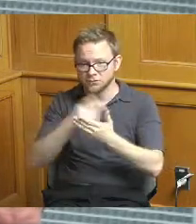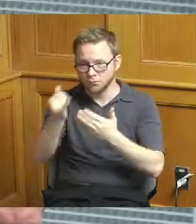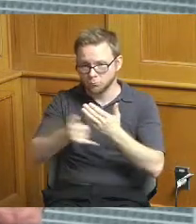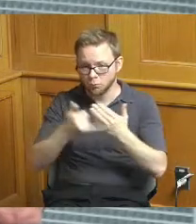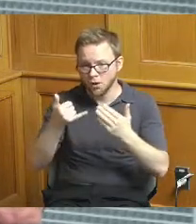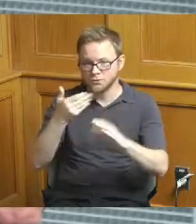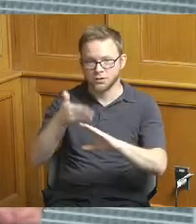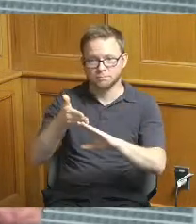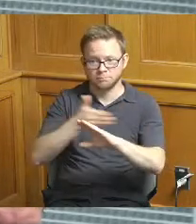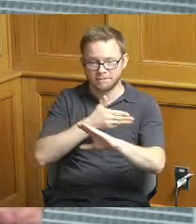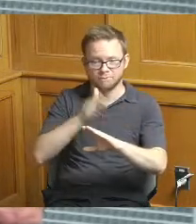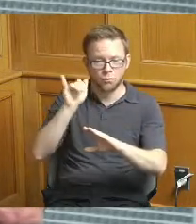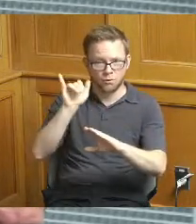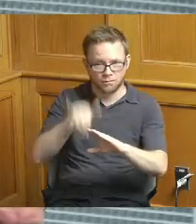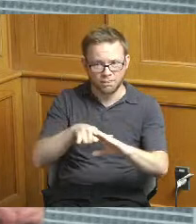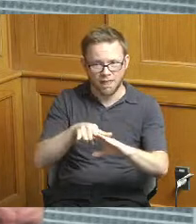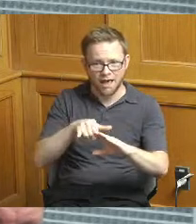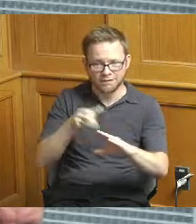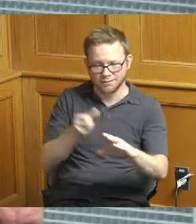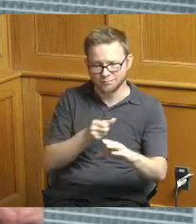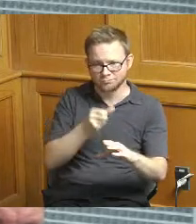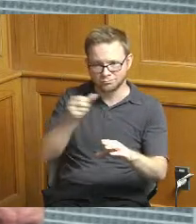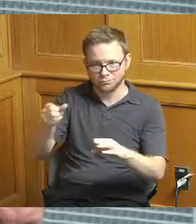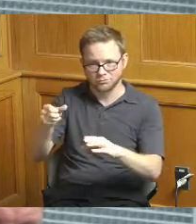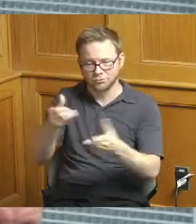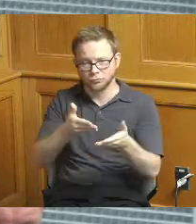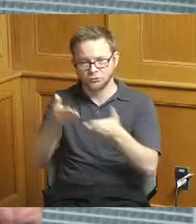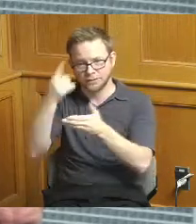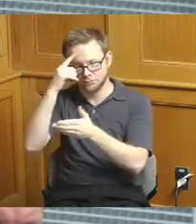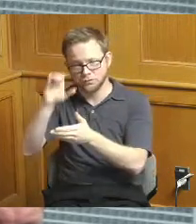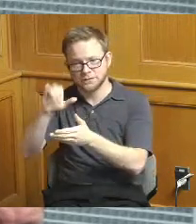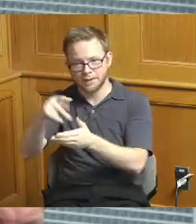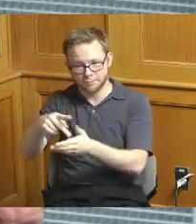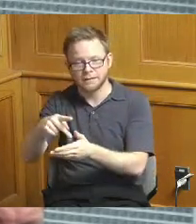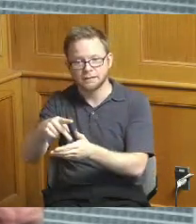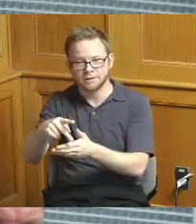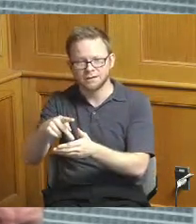into the CIP so Diana referred to the stage gate meeting there is now a pretty rigid process that